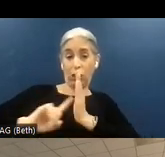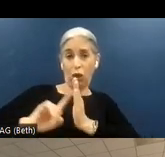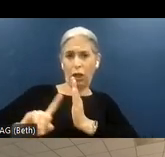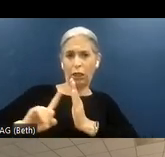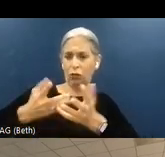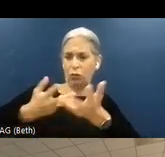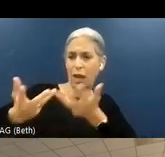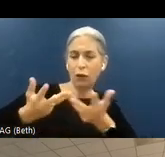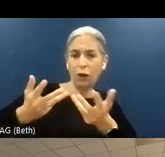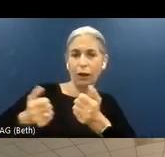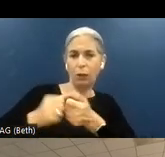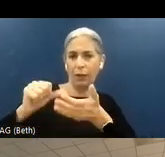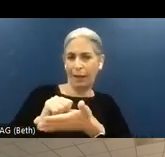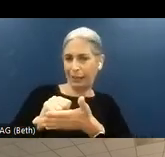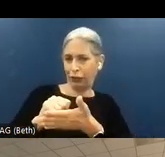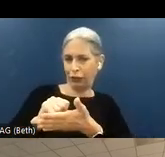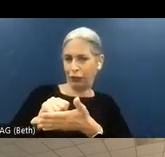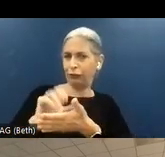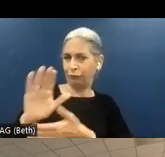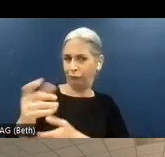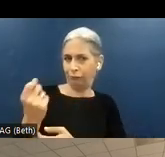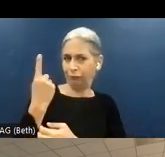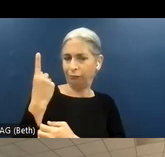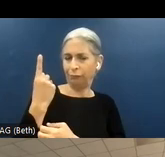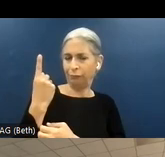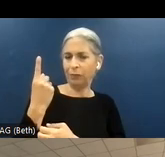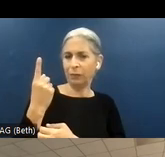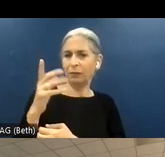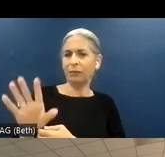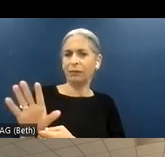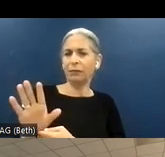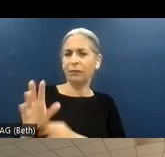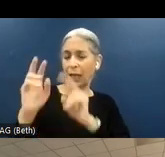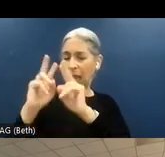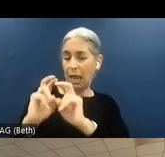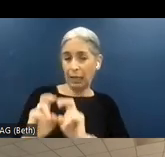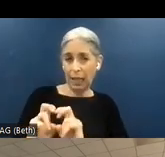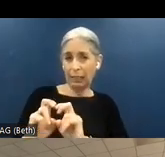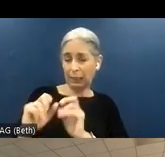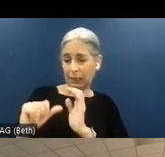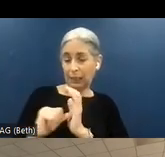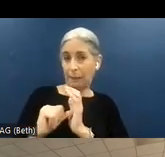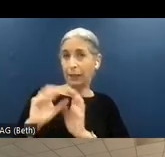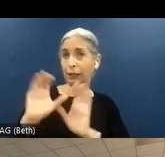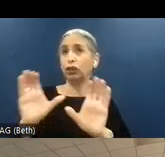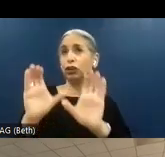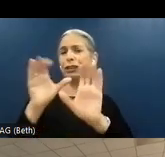with the page. So just analyze statically a page might not be enough because there might